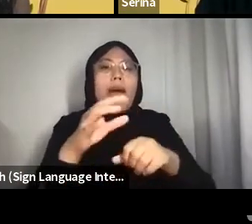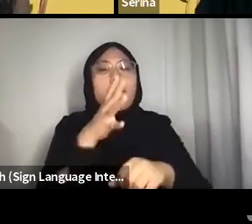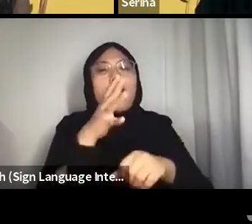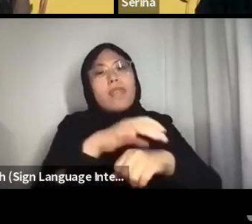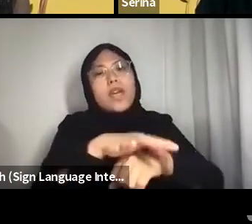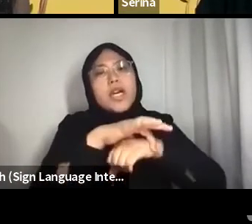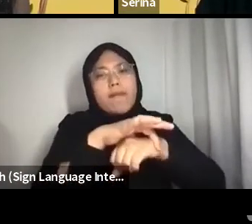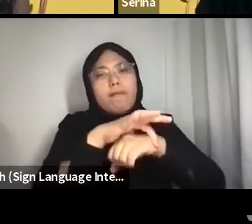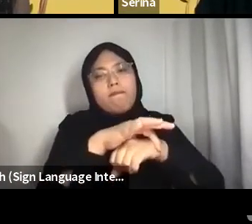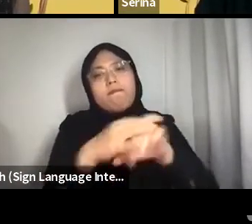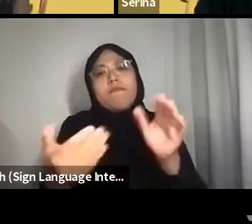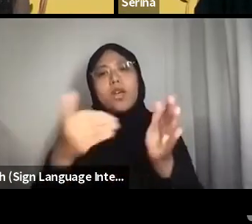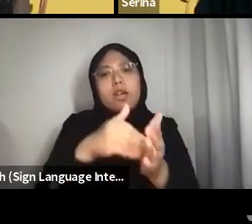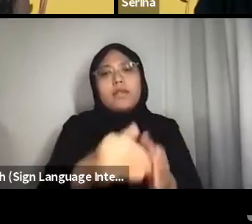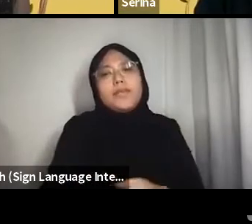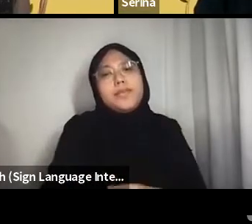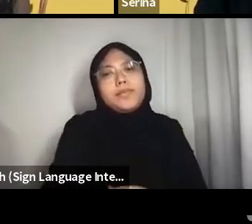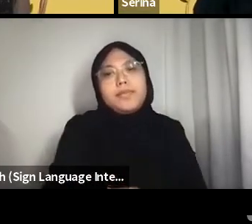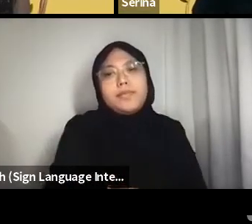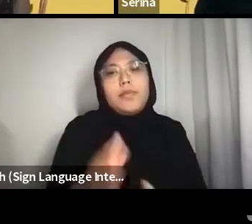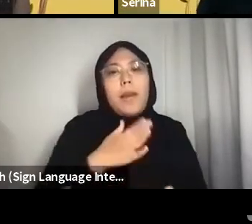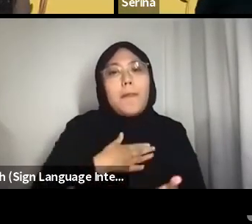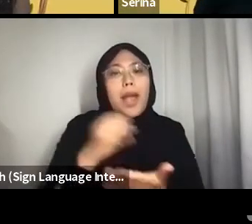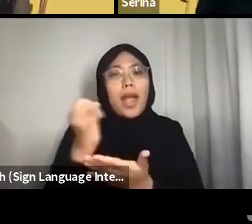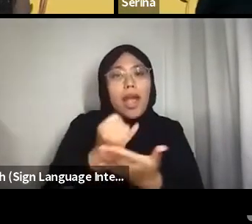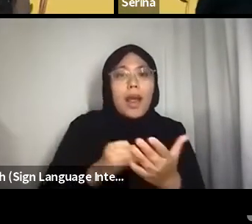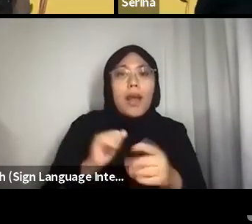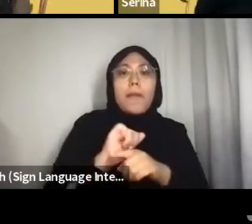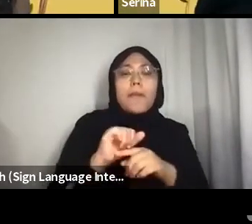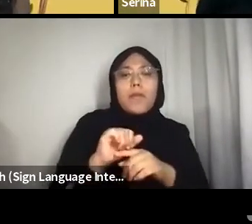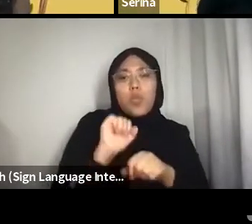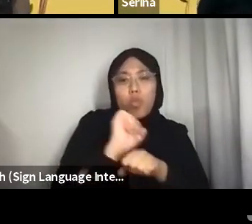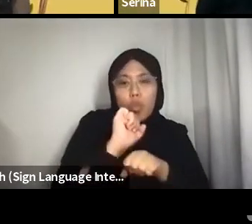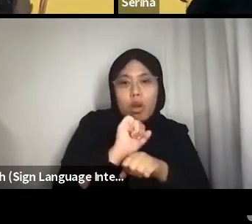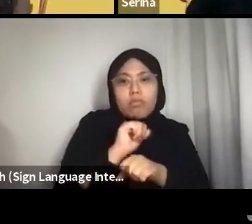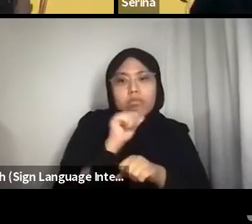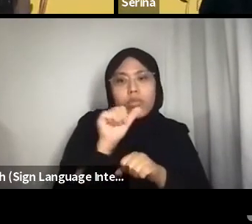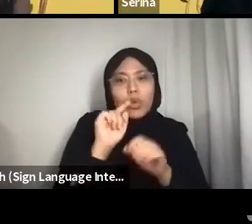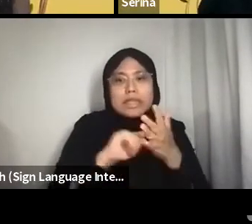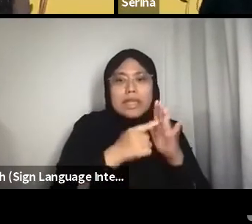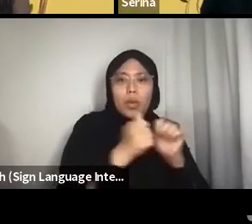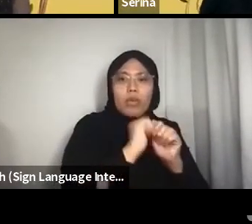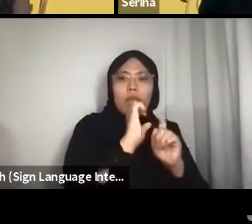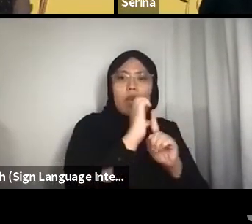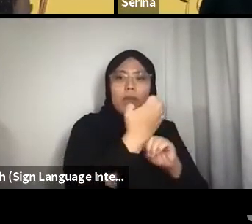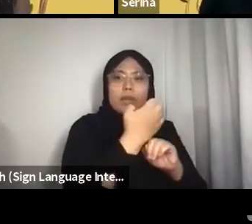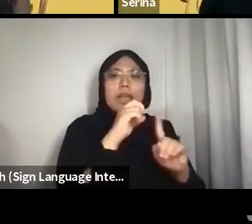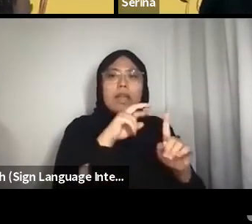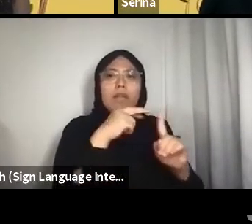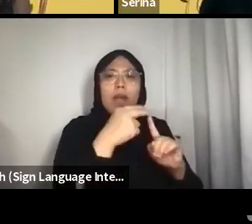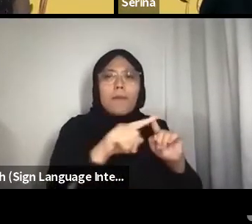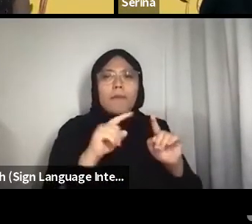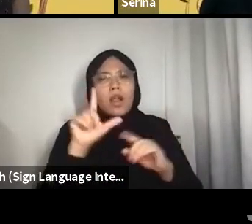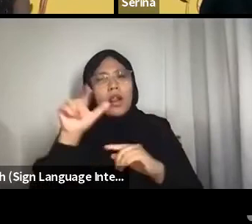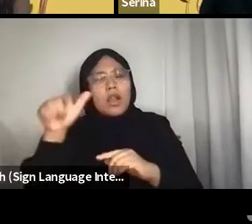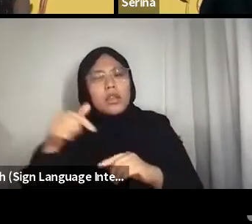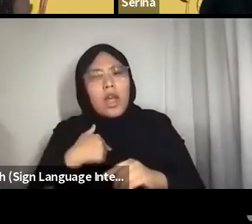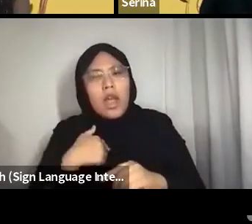However, I eventually realised that it is impossible to separate the self and the body from the land and the sea you come from.